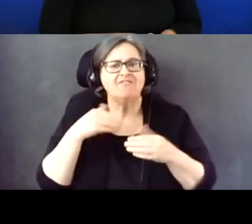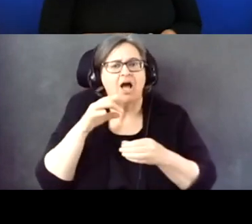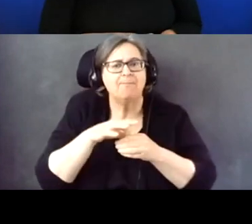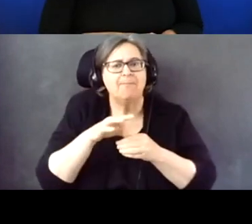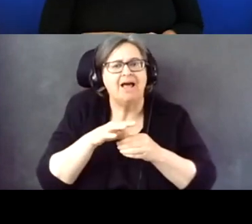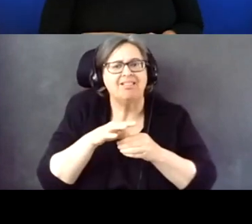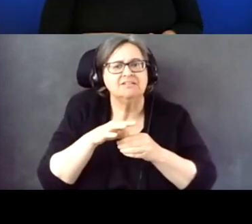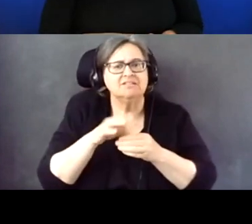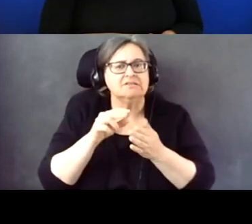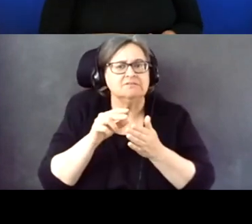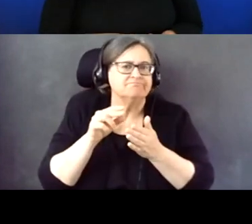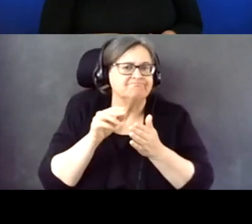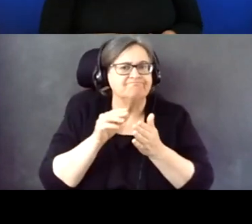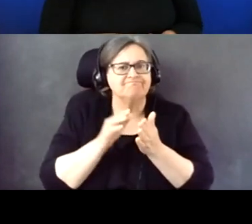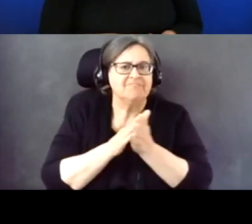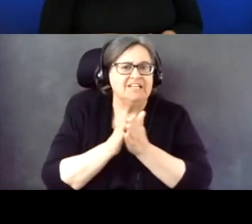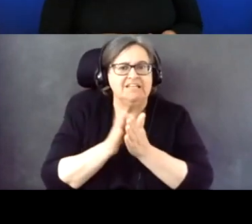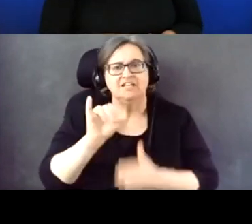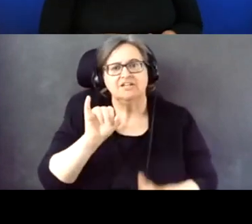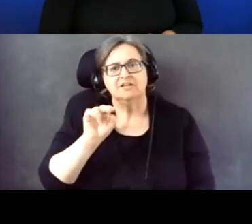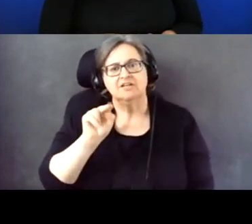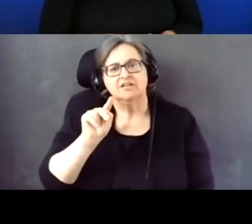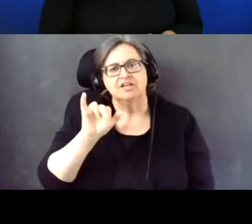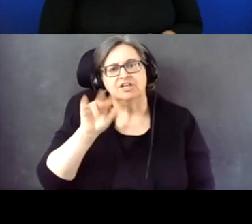And the same even goes for things like voting requirements.